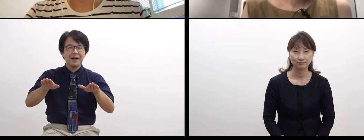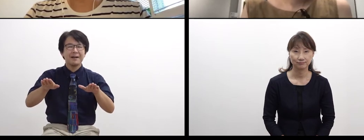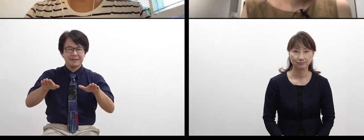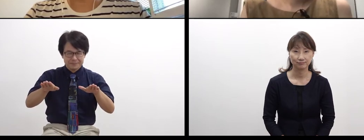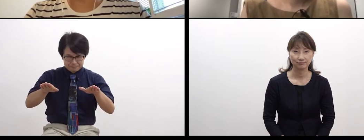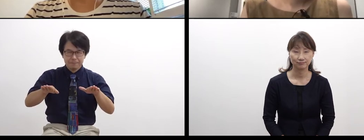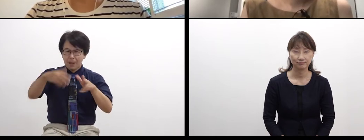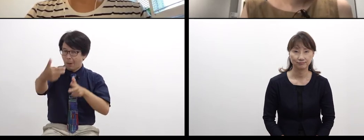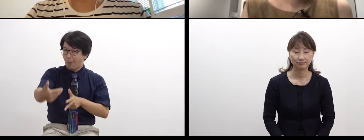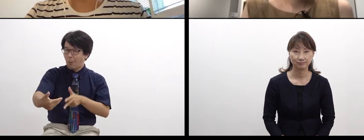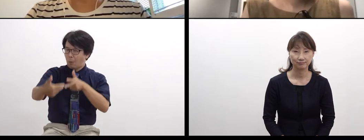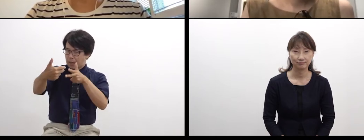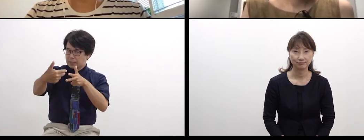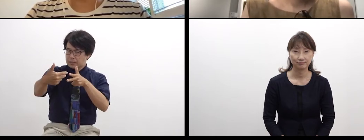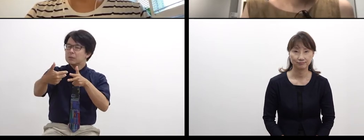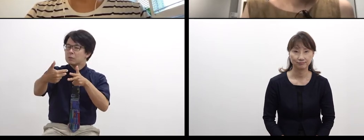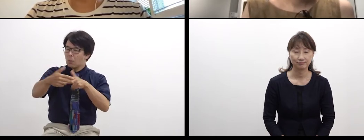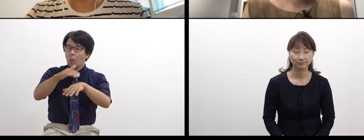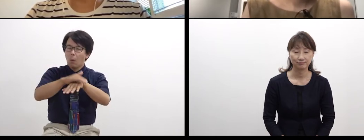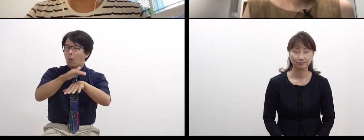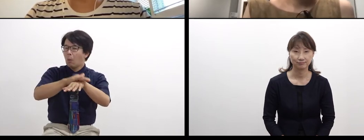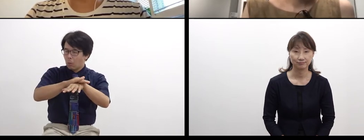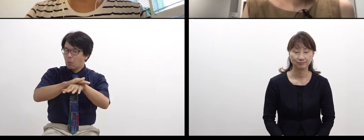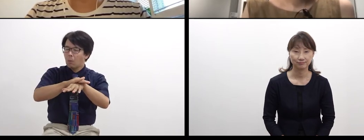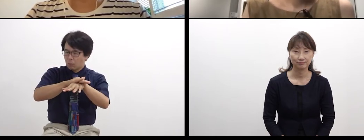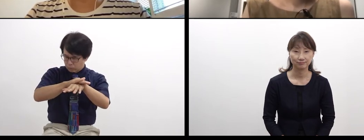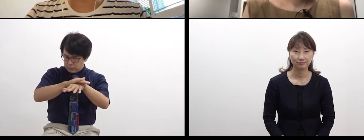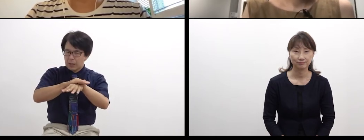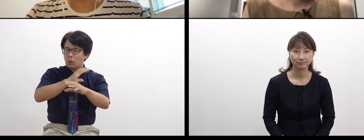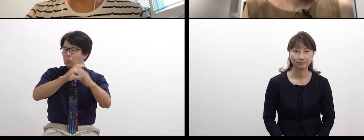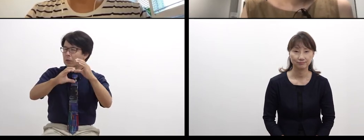online communication is becoming popular.